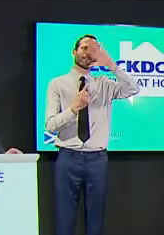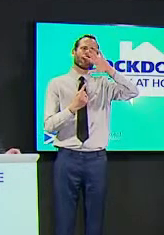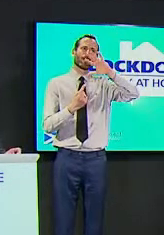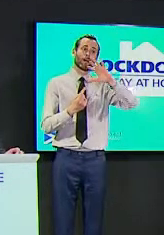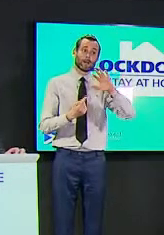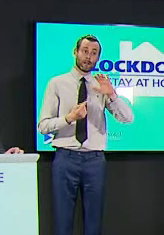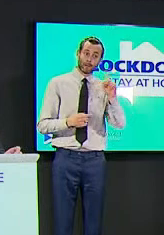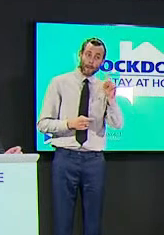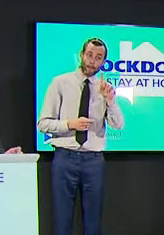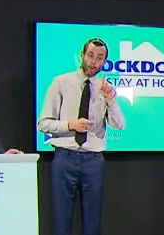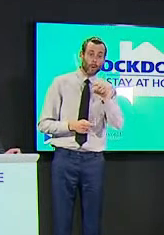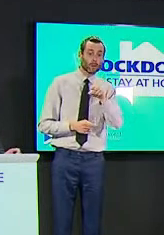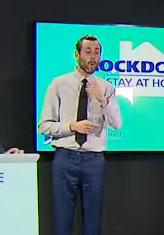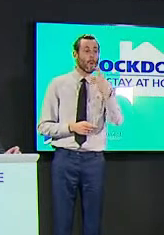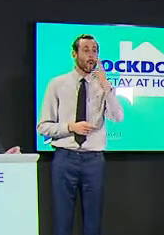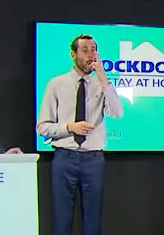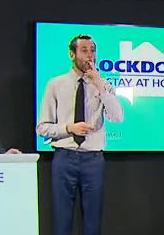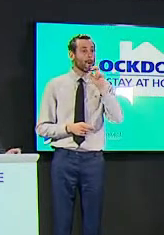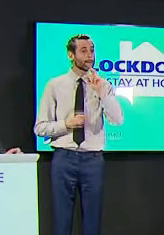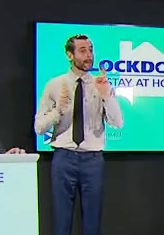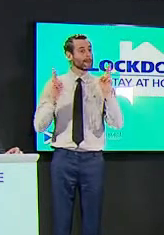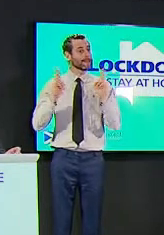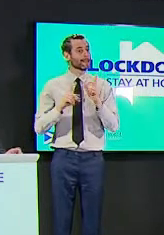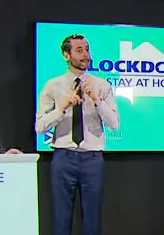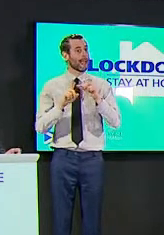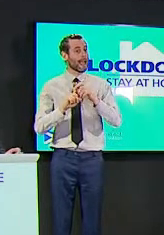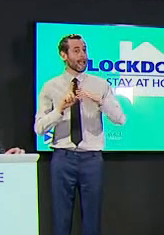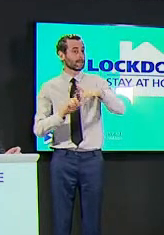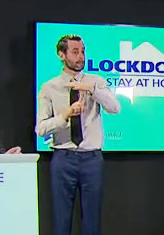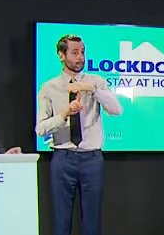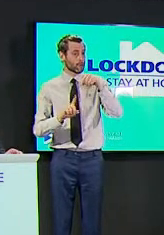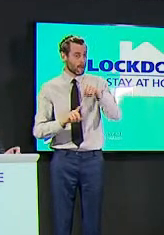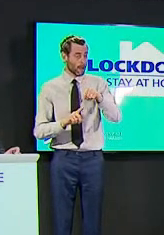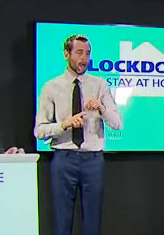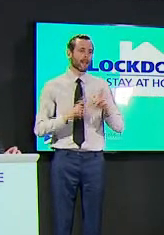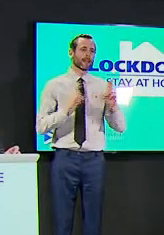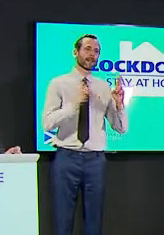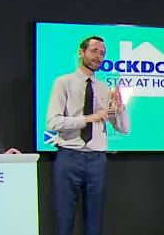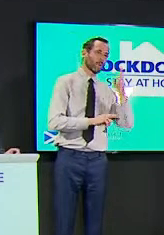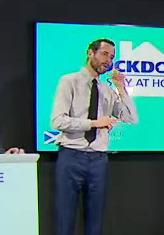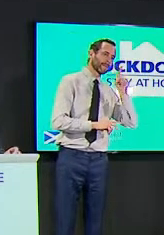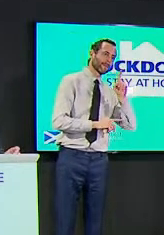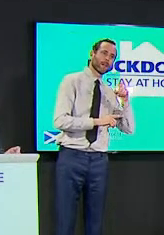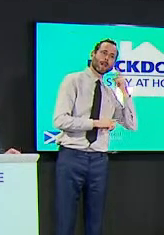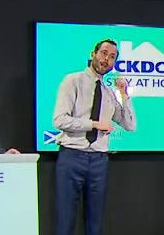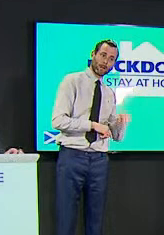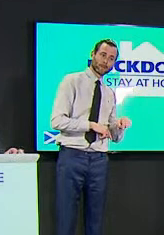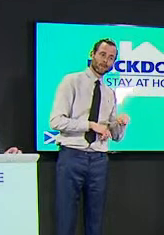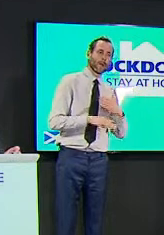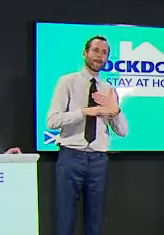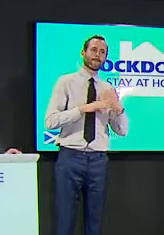people and a higher transitory young population that's my suspicion can you maybe confirm that um professor leitch